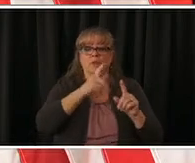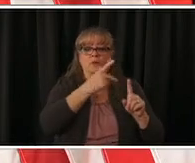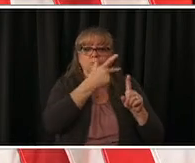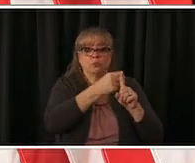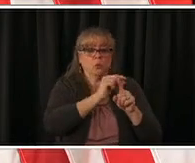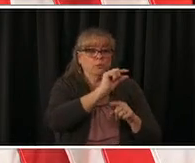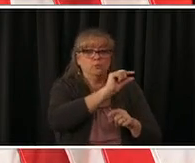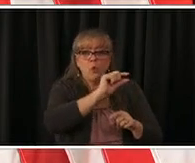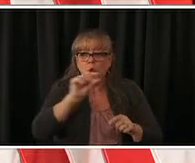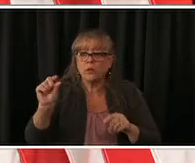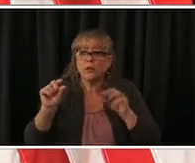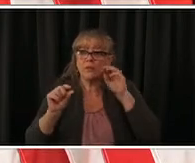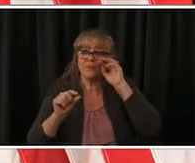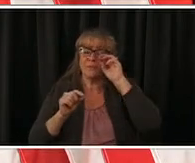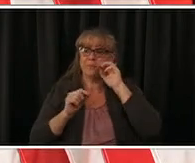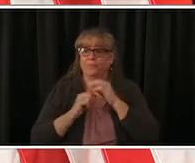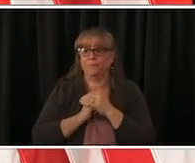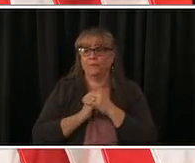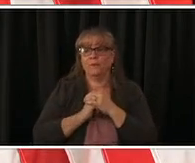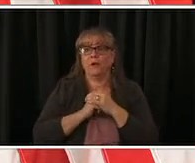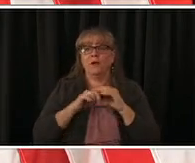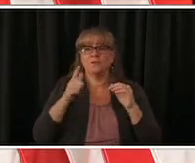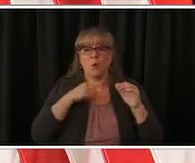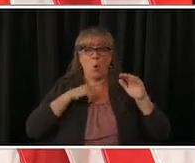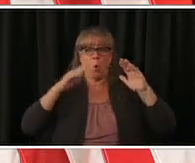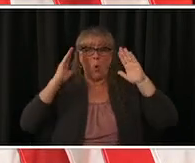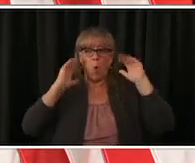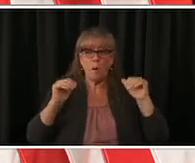week maybe we'll get hopefully get more next week we'll see once we get the final quantities